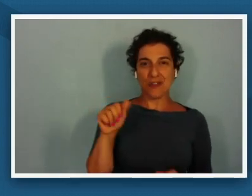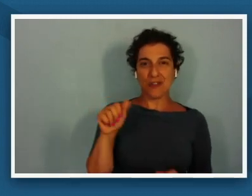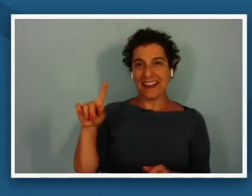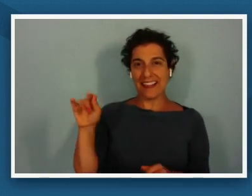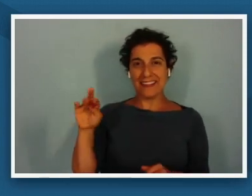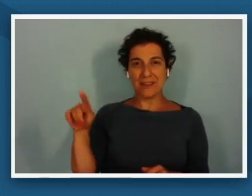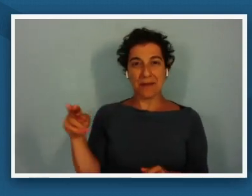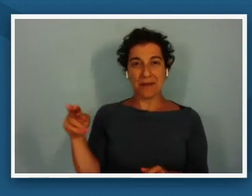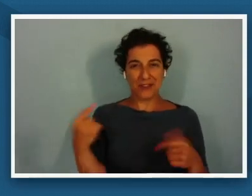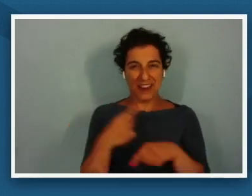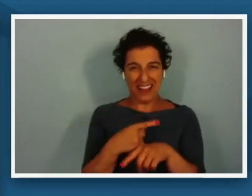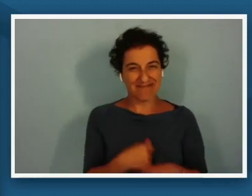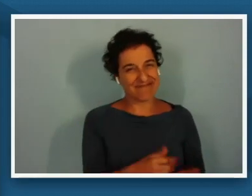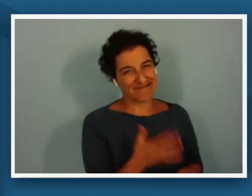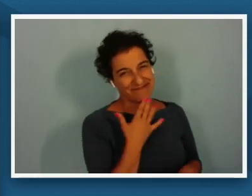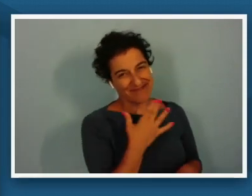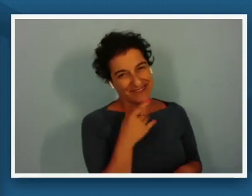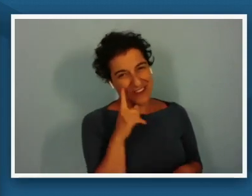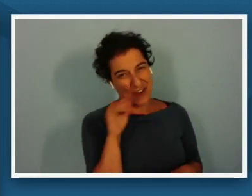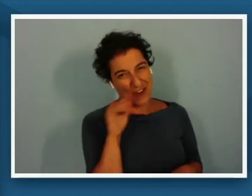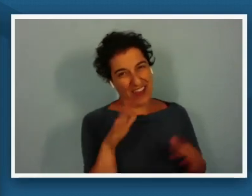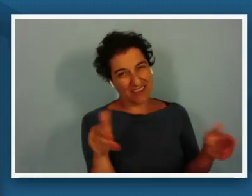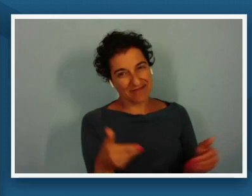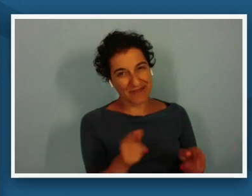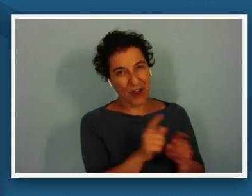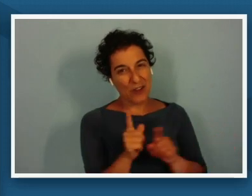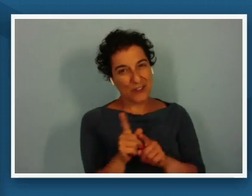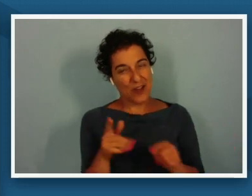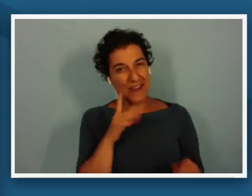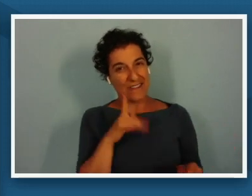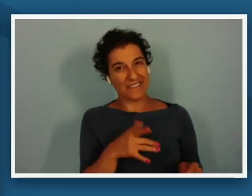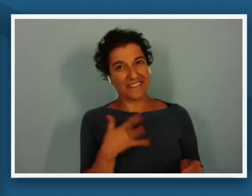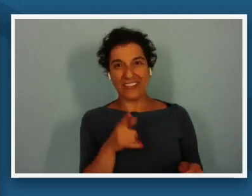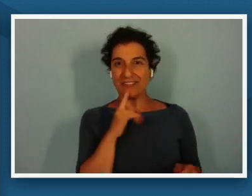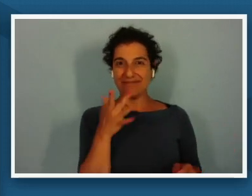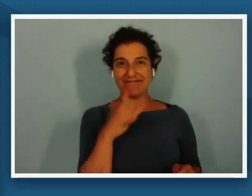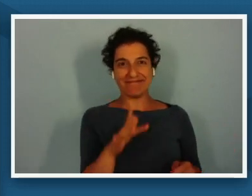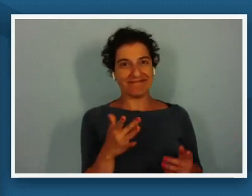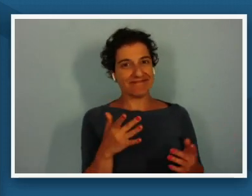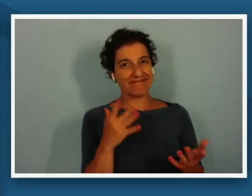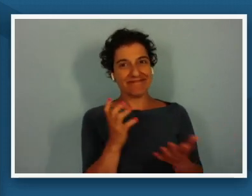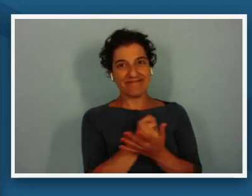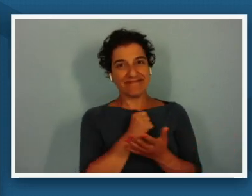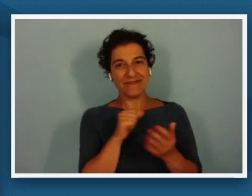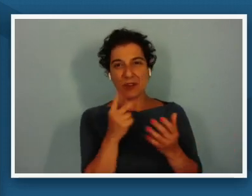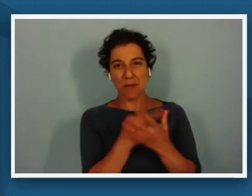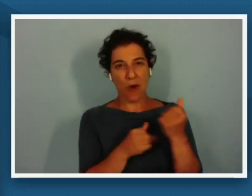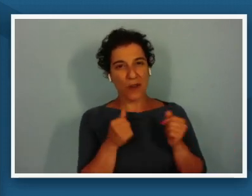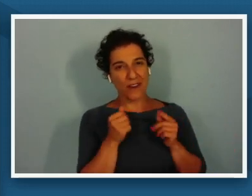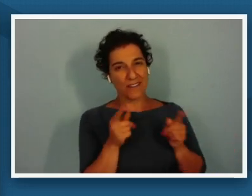uh thank you for that brianna i also am feeling very fortunate to be here with both of you